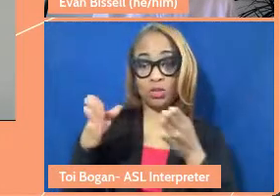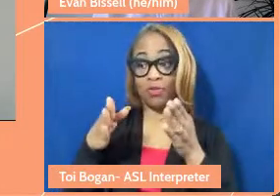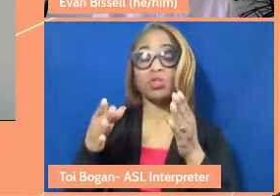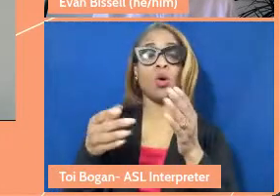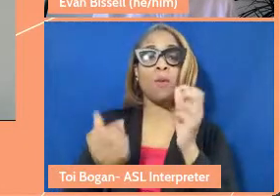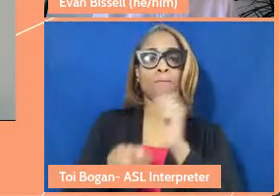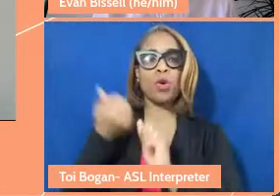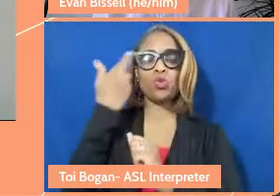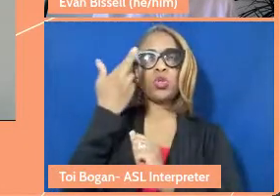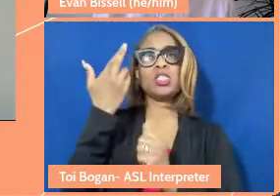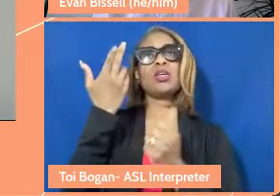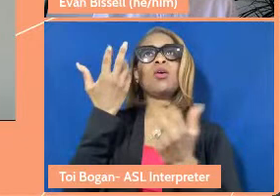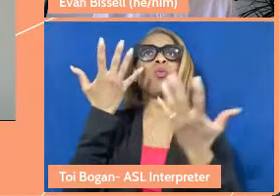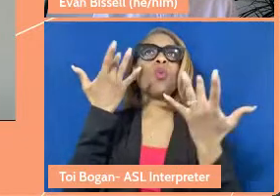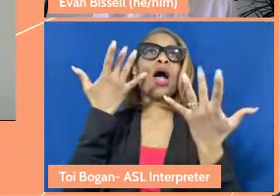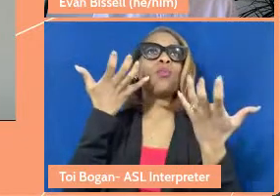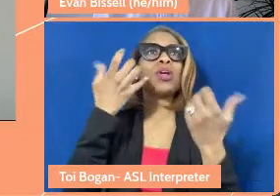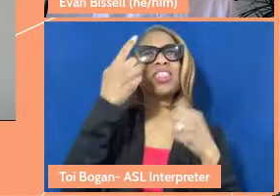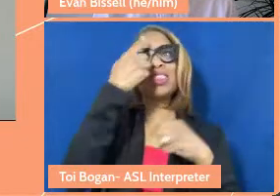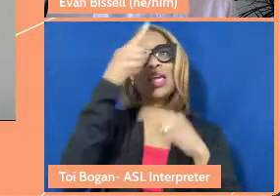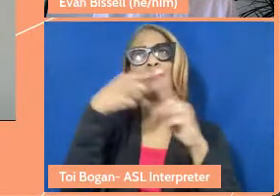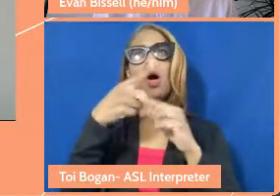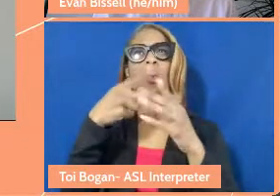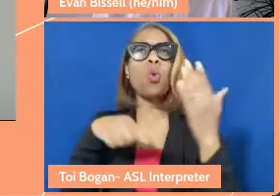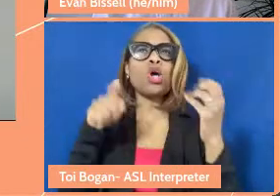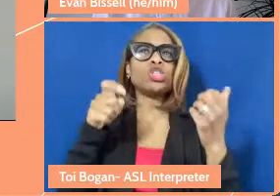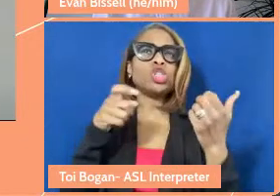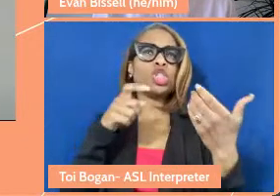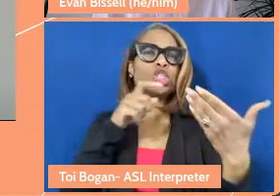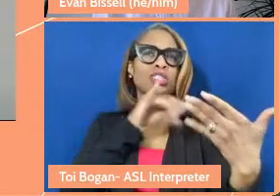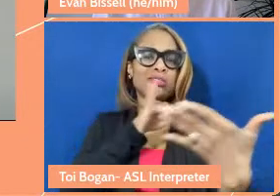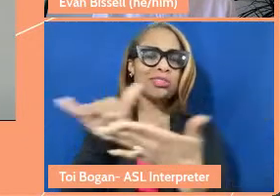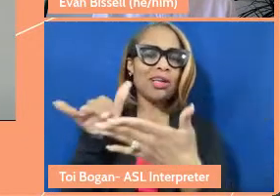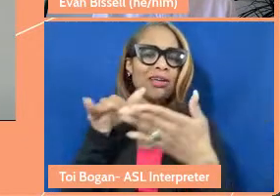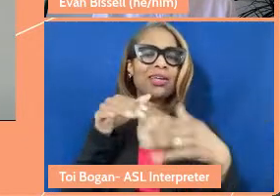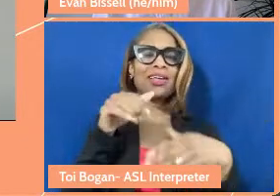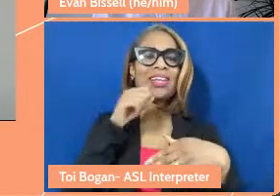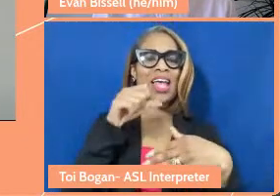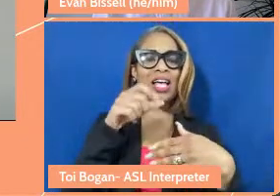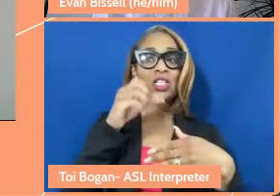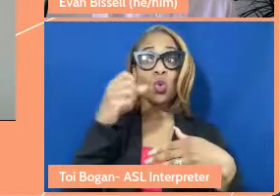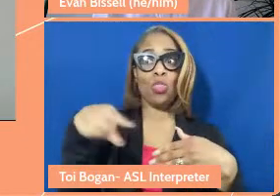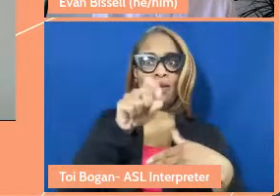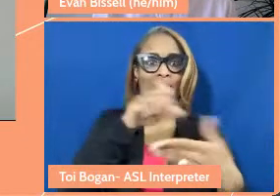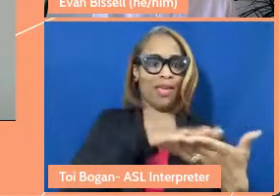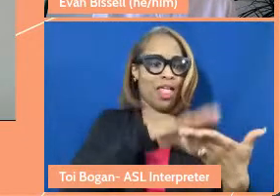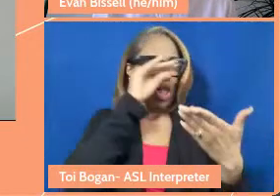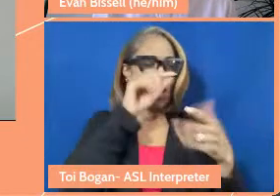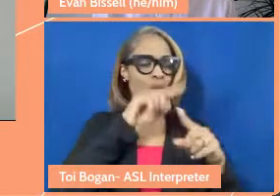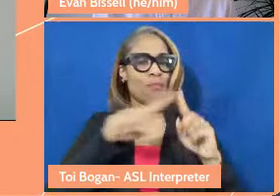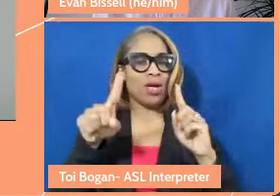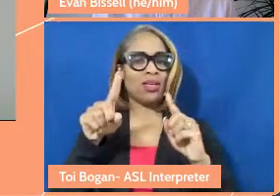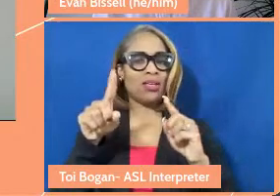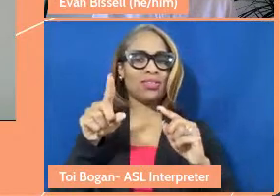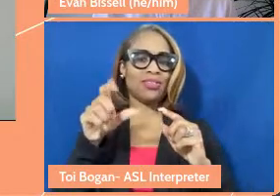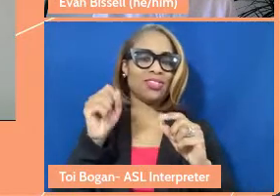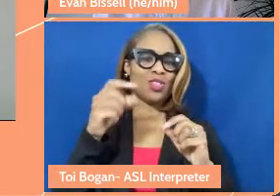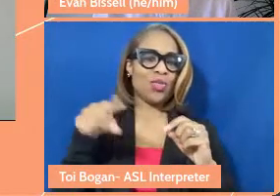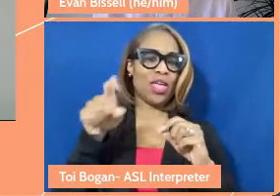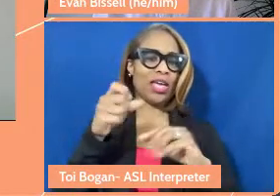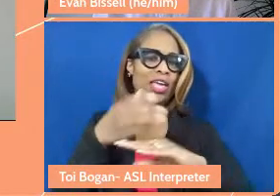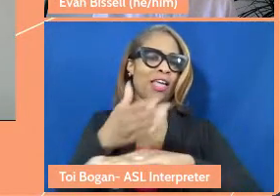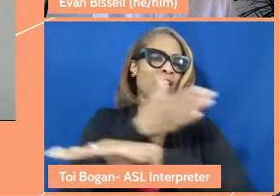think about what they should study, not to learn, but to enhance their marketability when they get